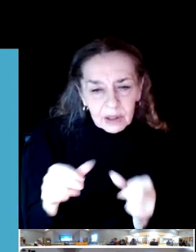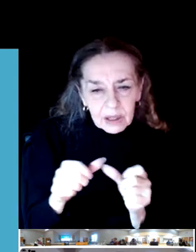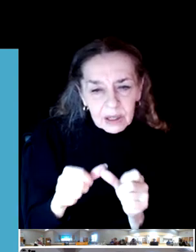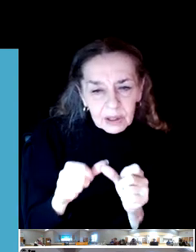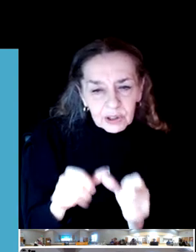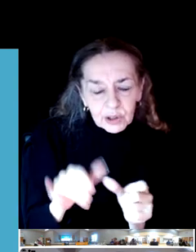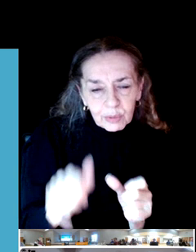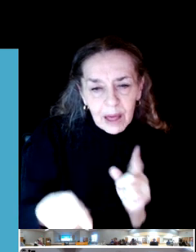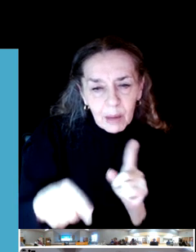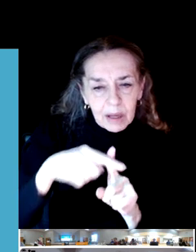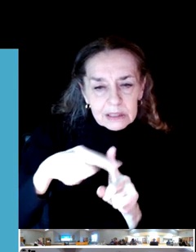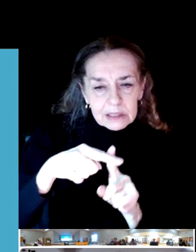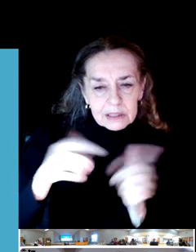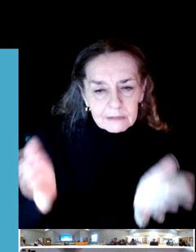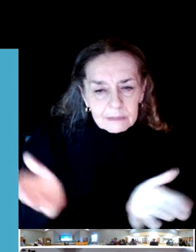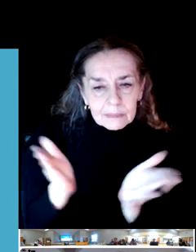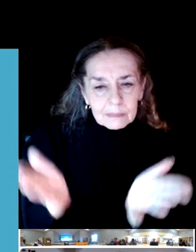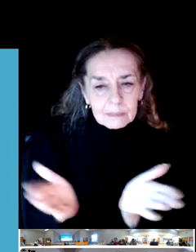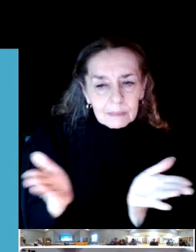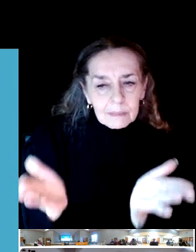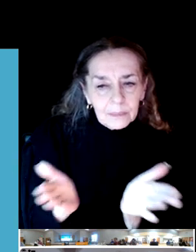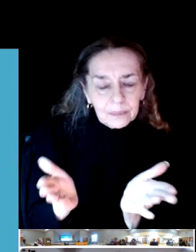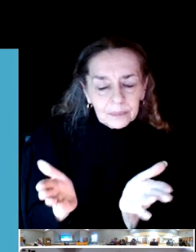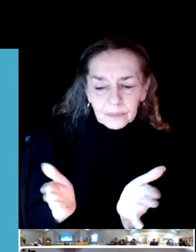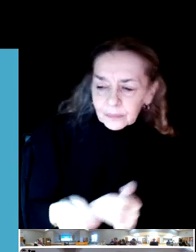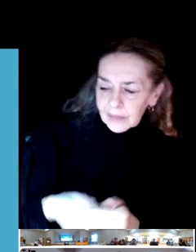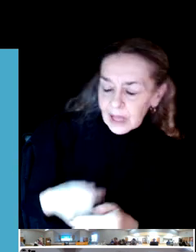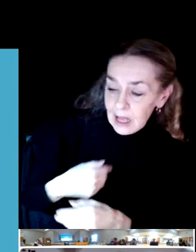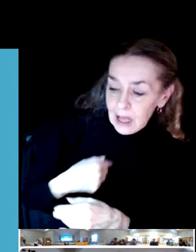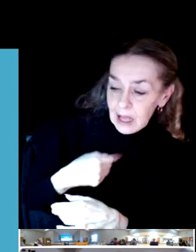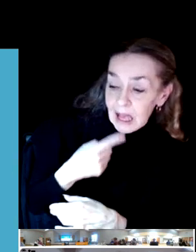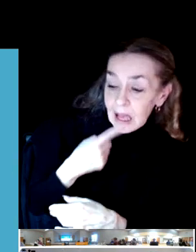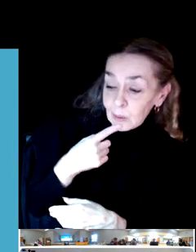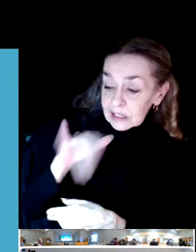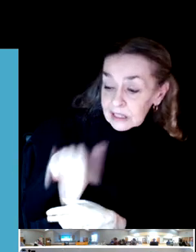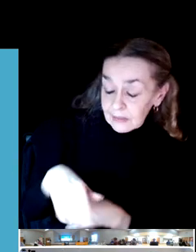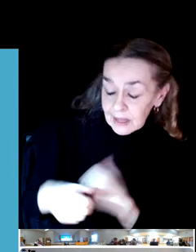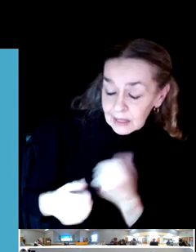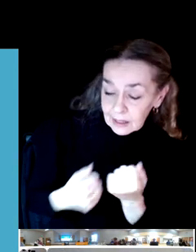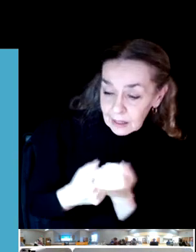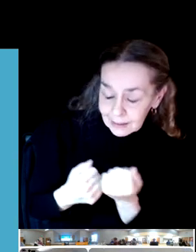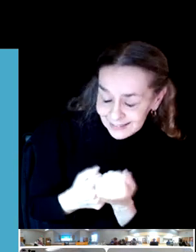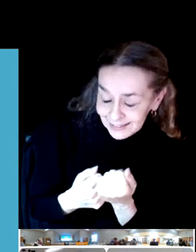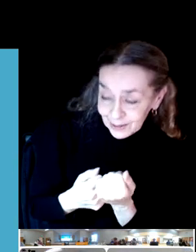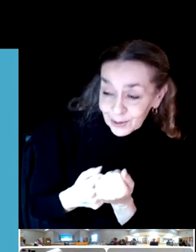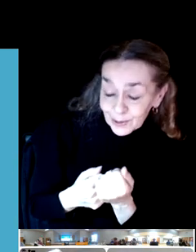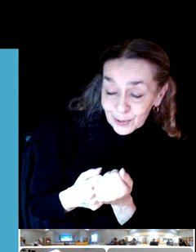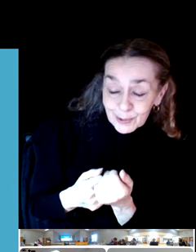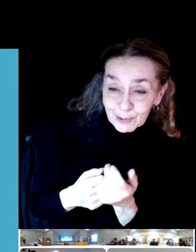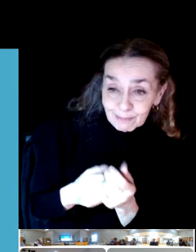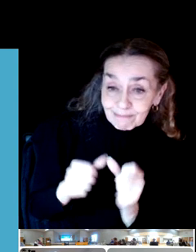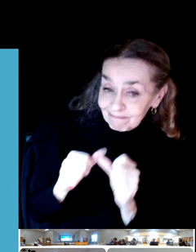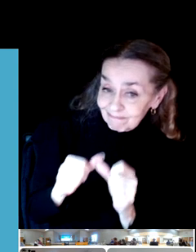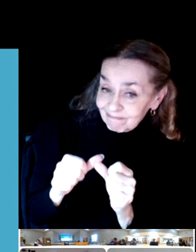I would say to continue to advocate and do just as this gentleman did tonight to ensure